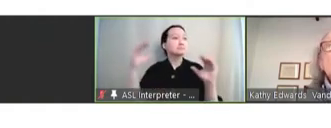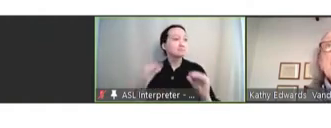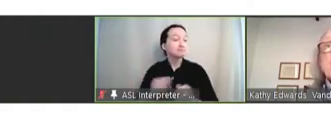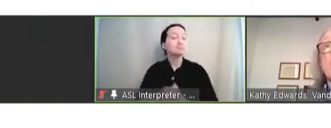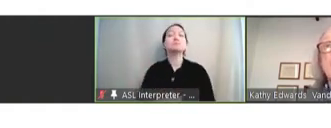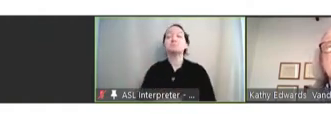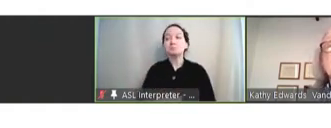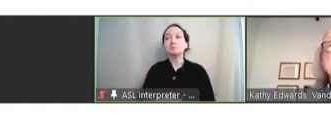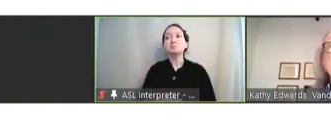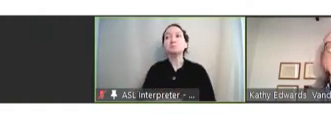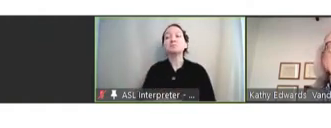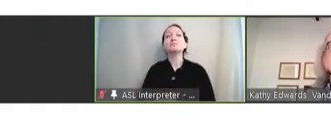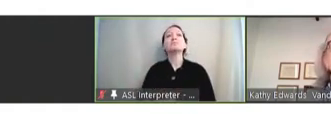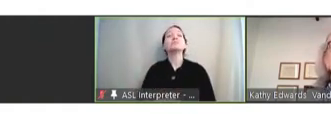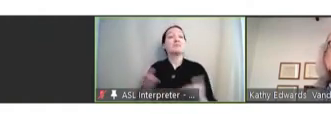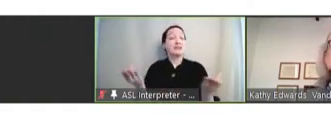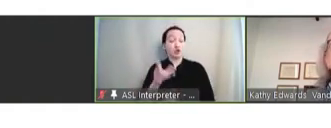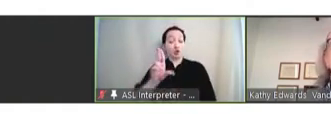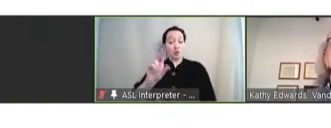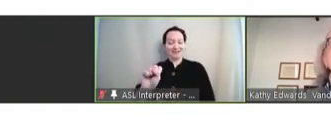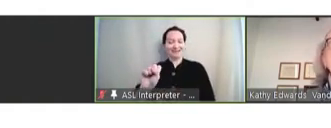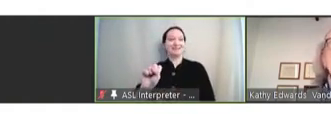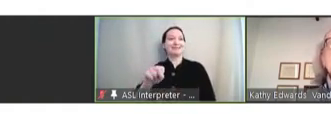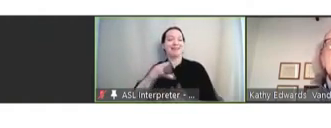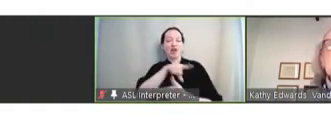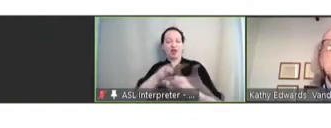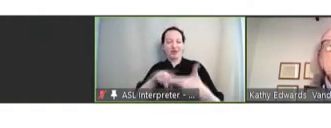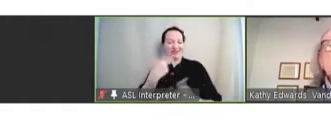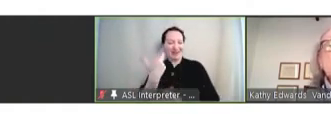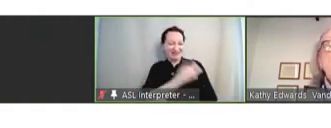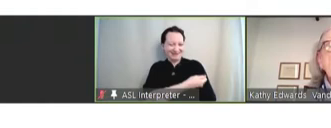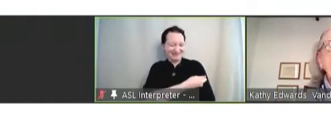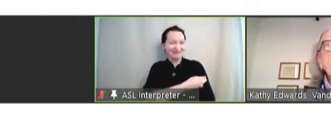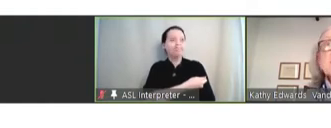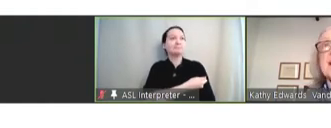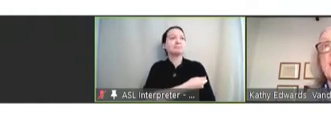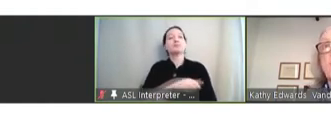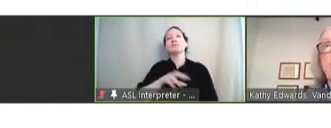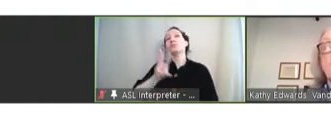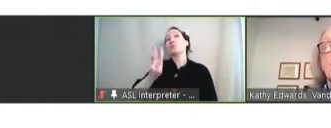We in the United States have three current vaccines against the Wuhan Virus that are